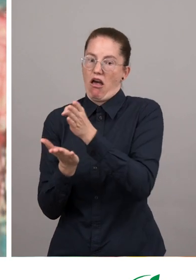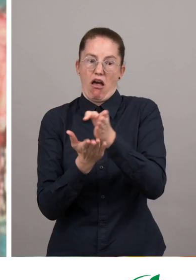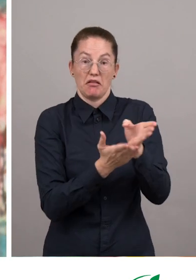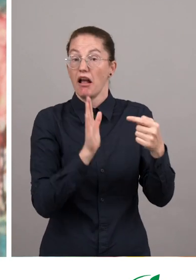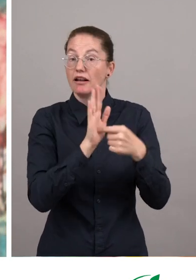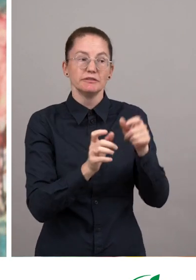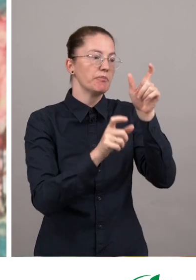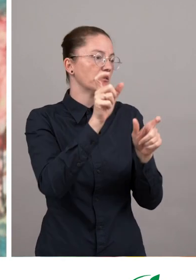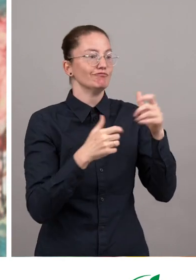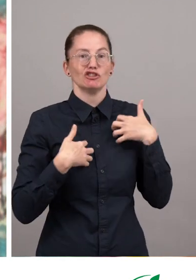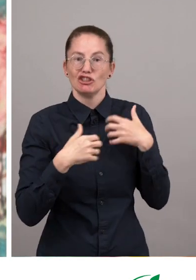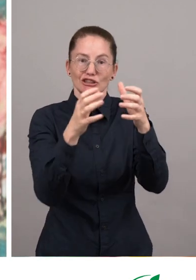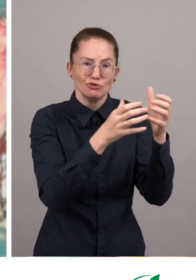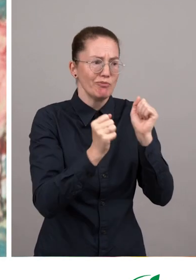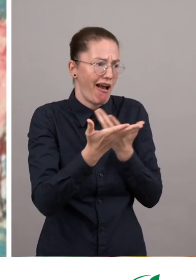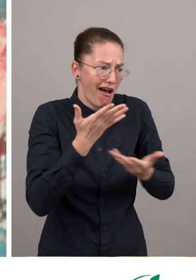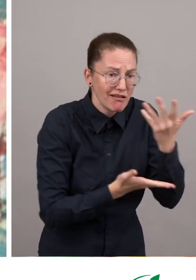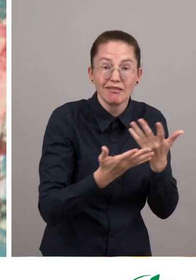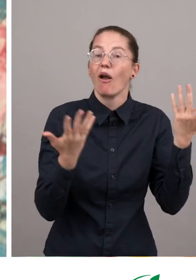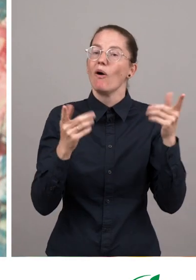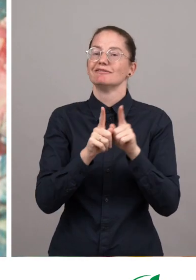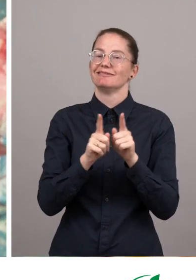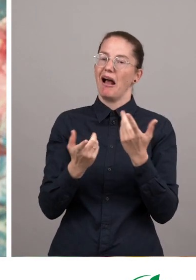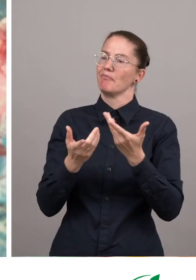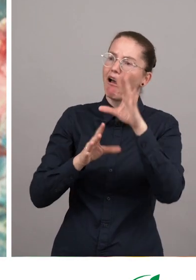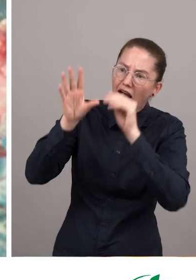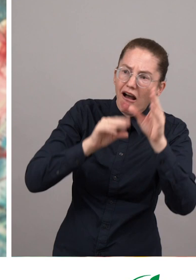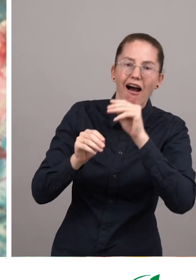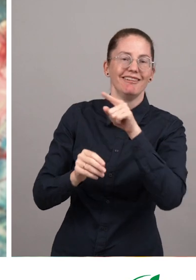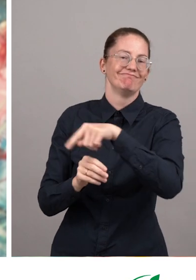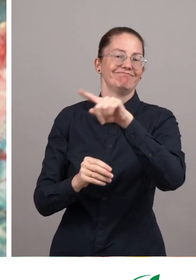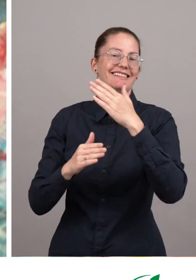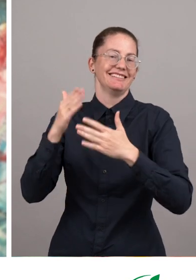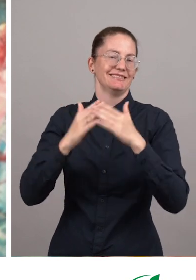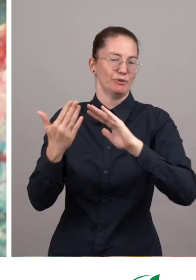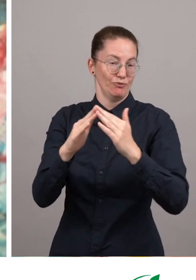engaging with relevant key stakeholders and also learn directly from the disability community.